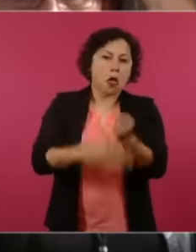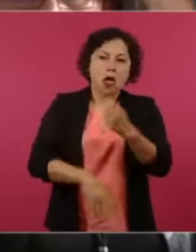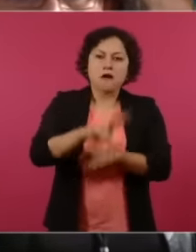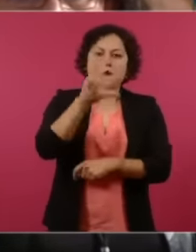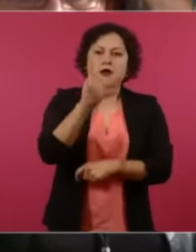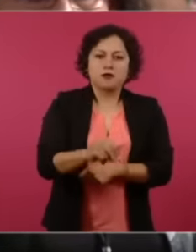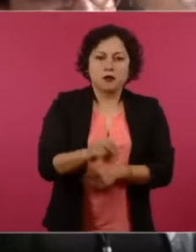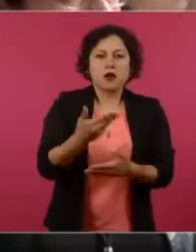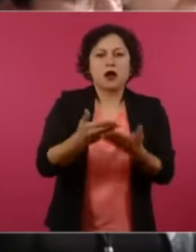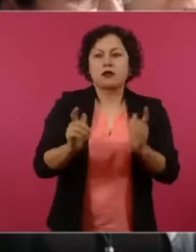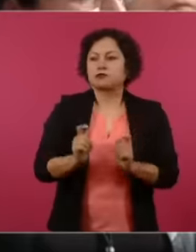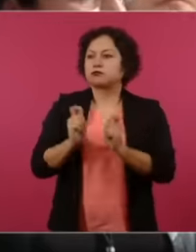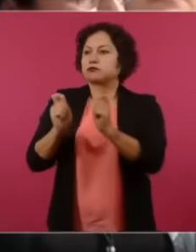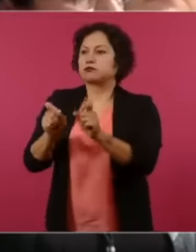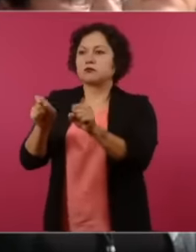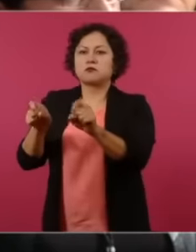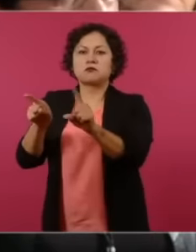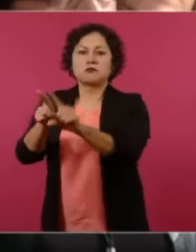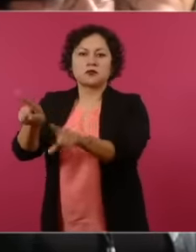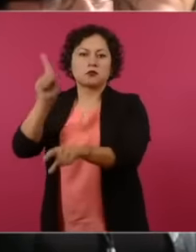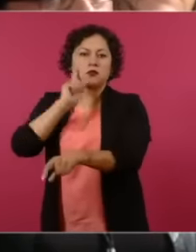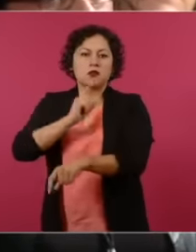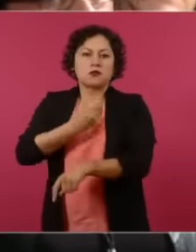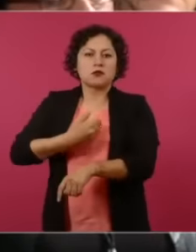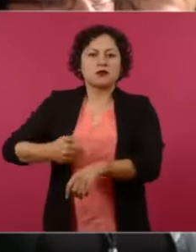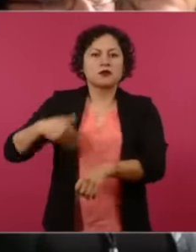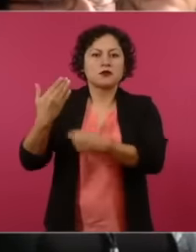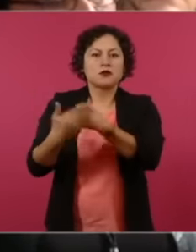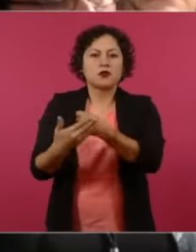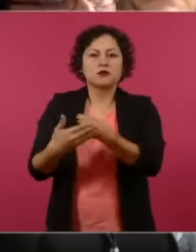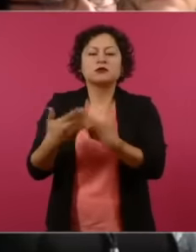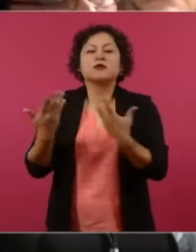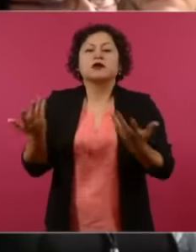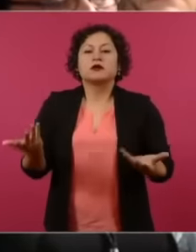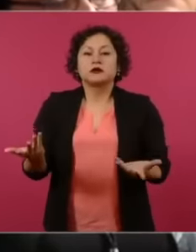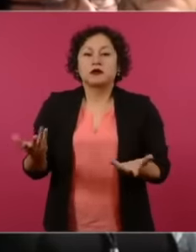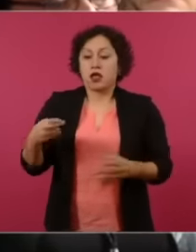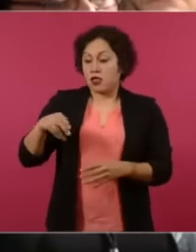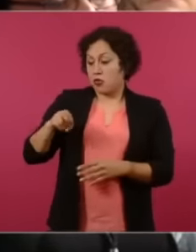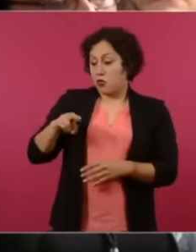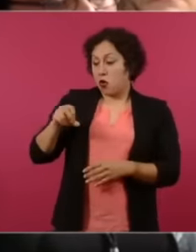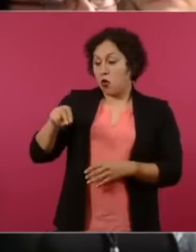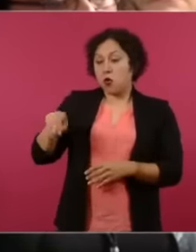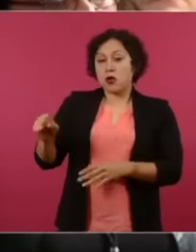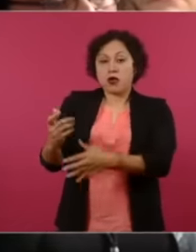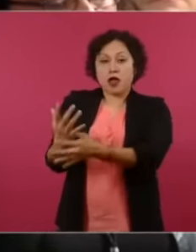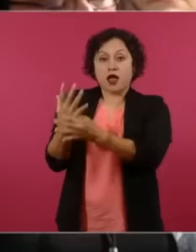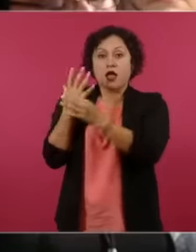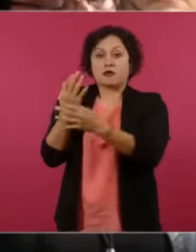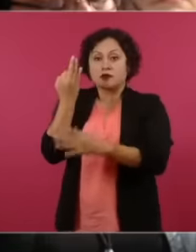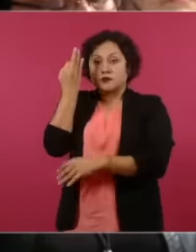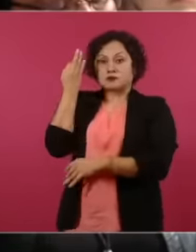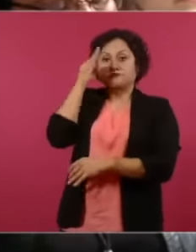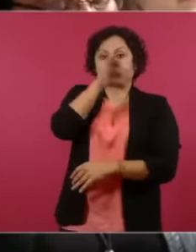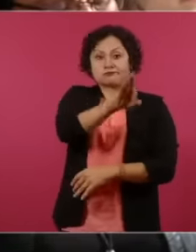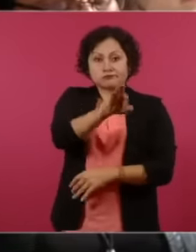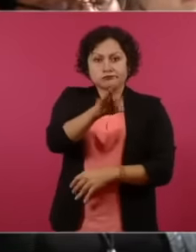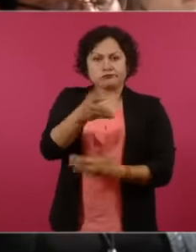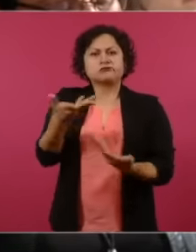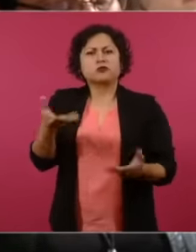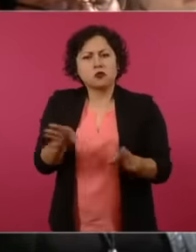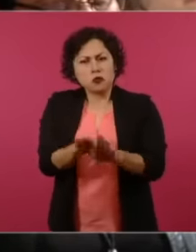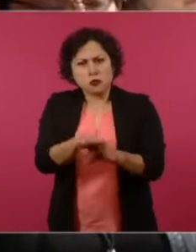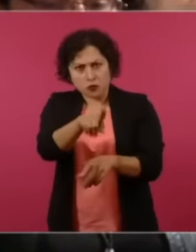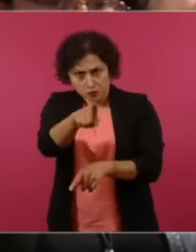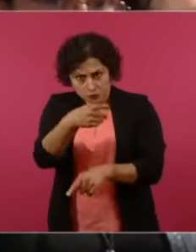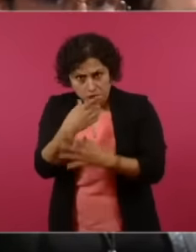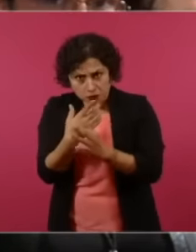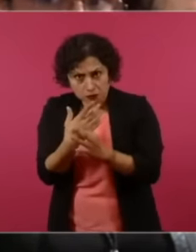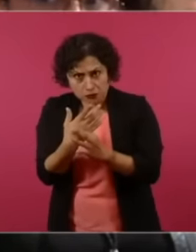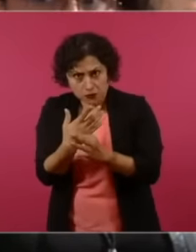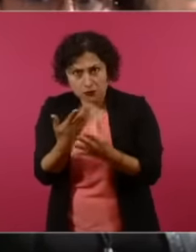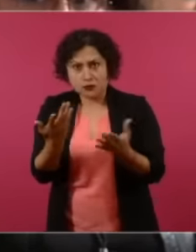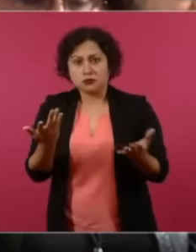betrayed Noroña He says that they betrayed him, what is it that you backed out, that is, and what we have